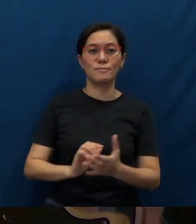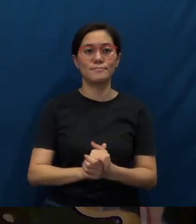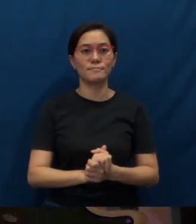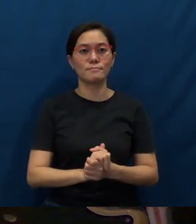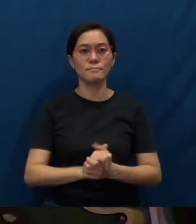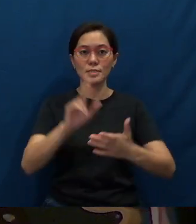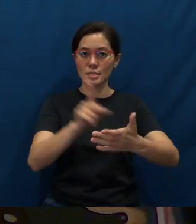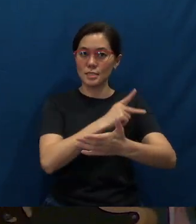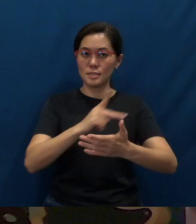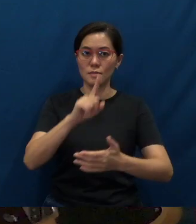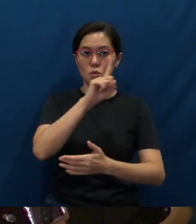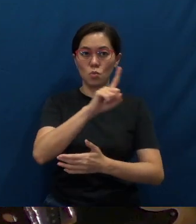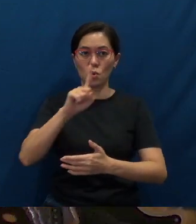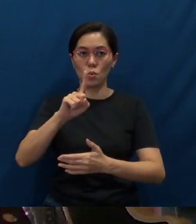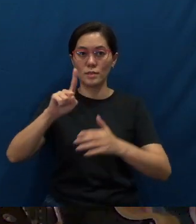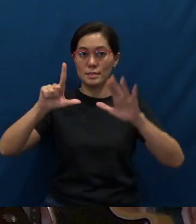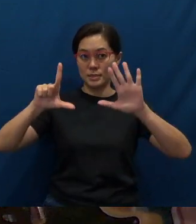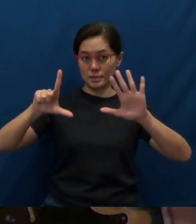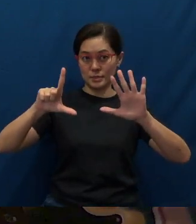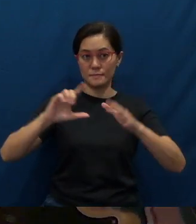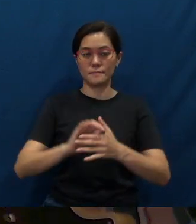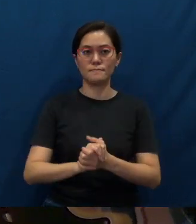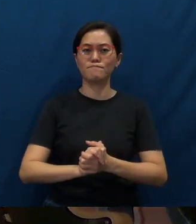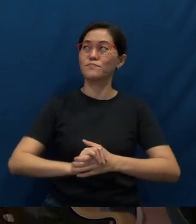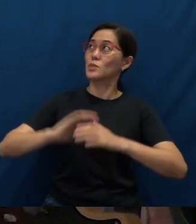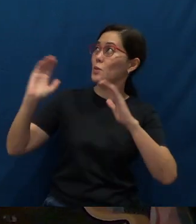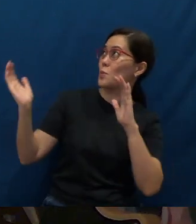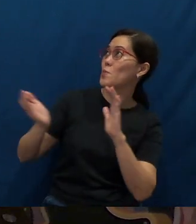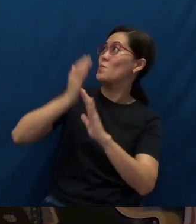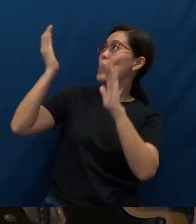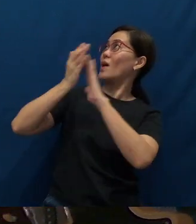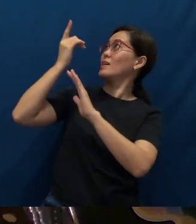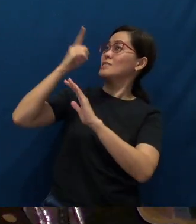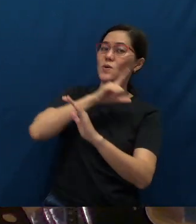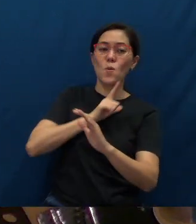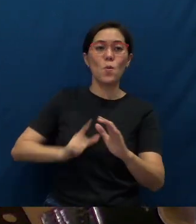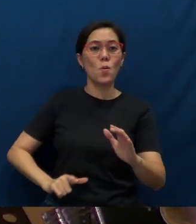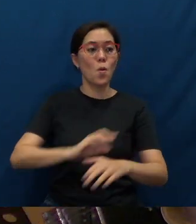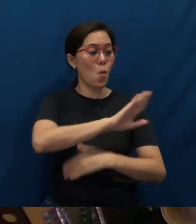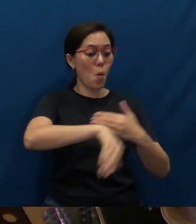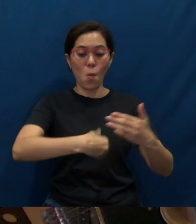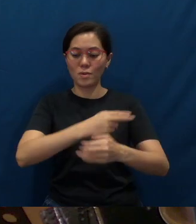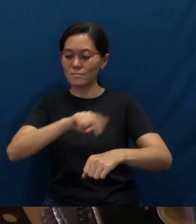Psalms 117: Praise the LORD, all nations!